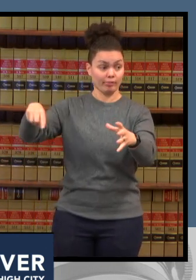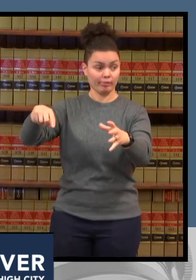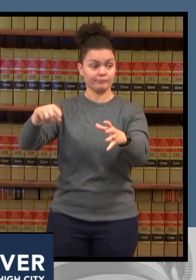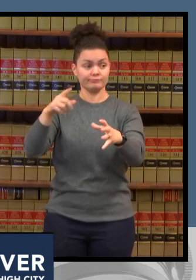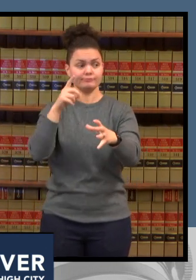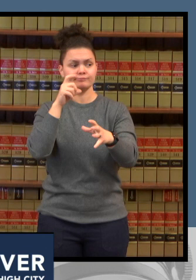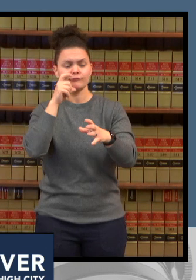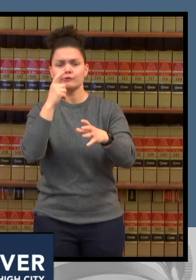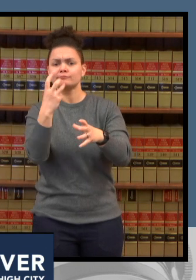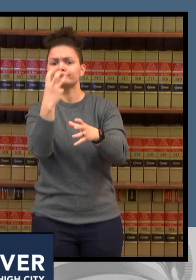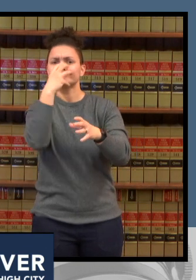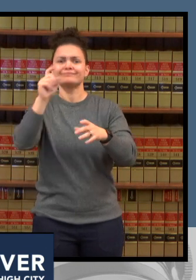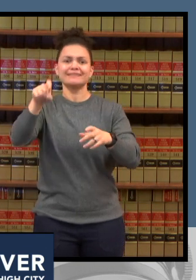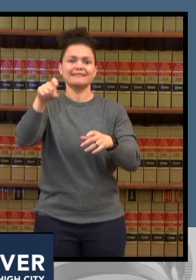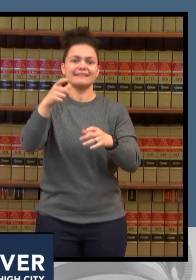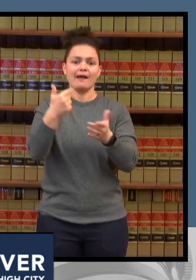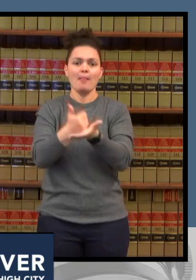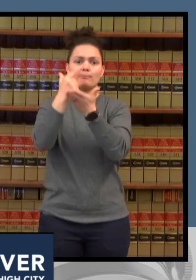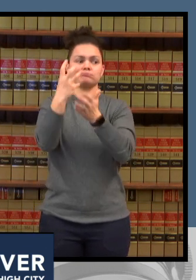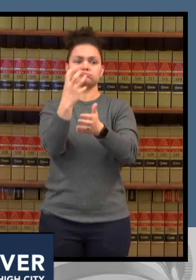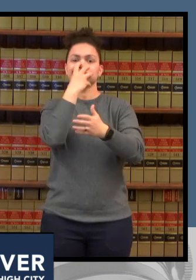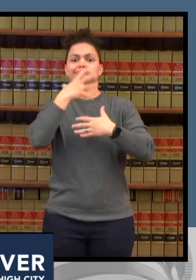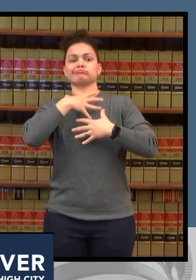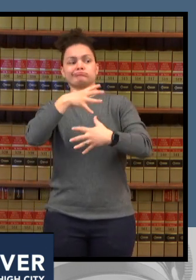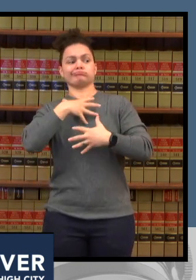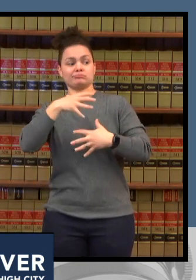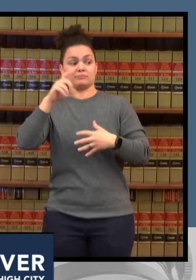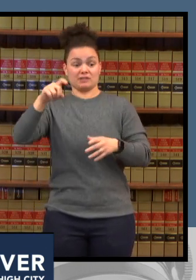in my 20 year over 20 years in public health i will tell you i've never seen